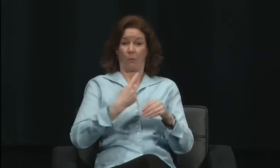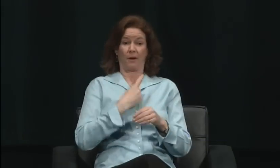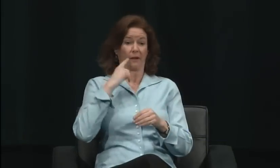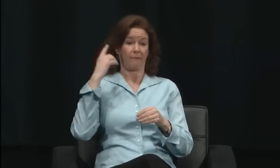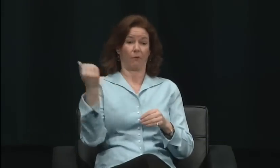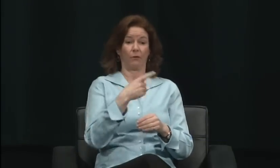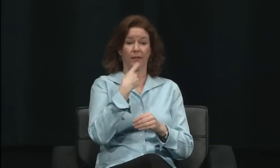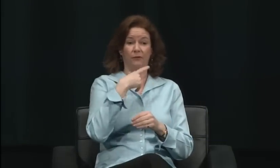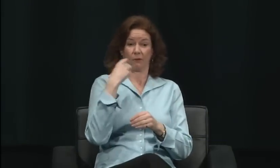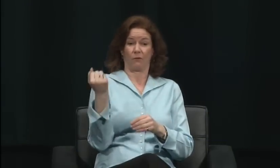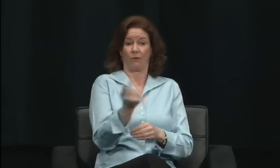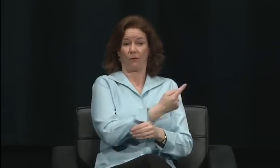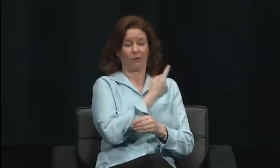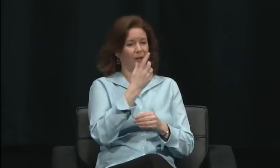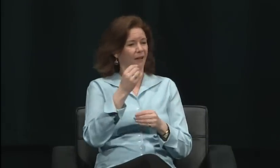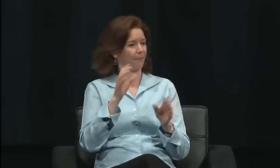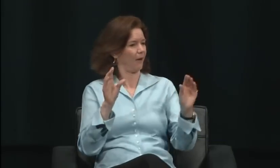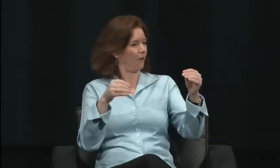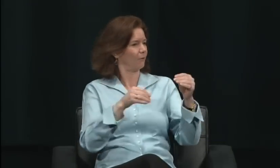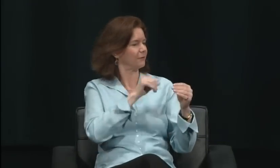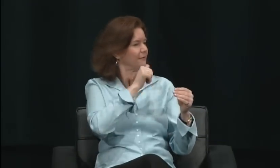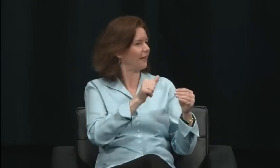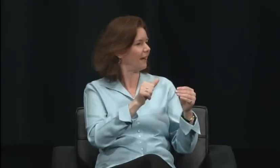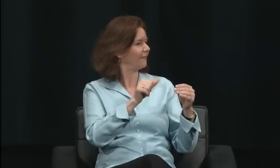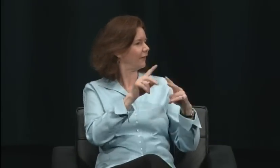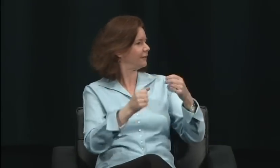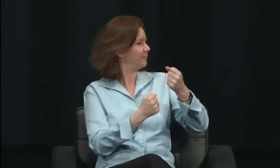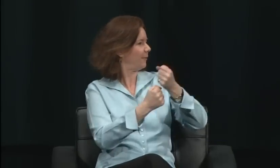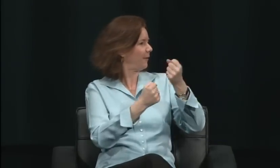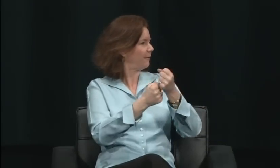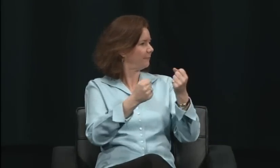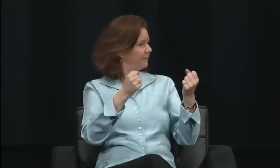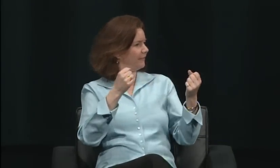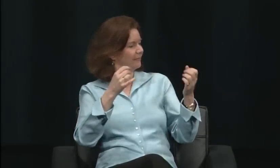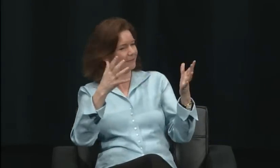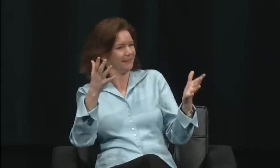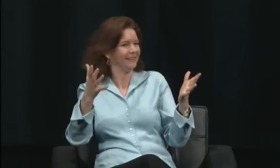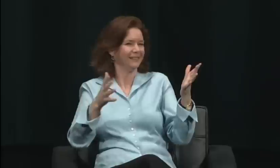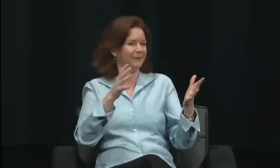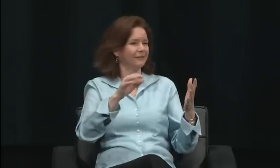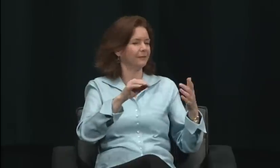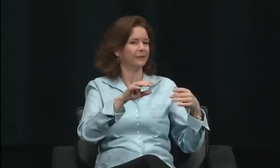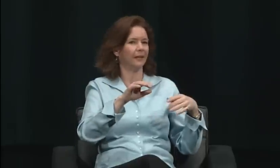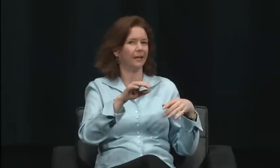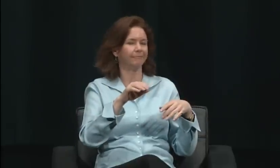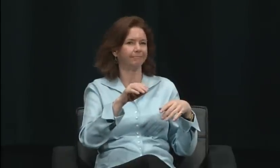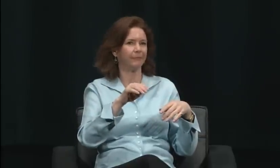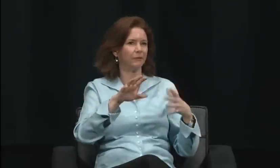the final three candidates being debated.